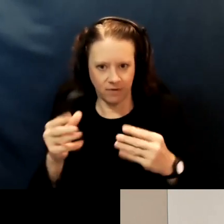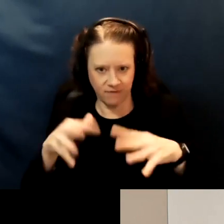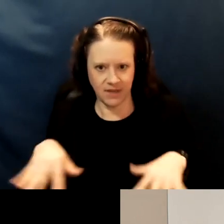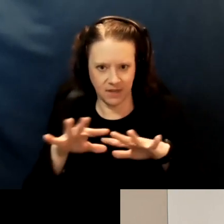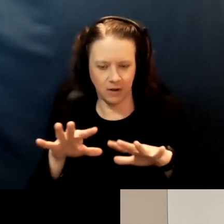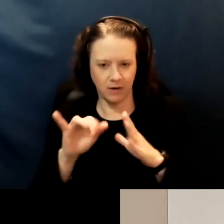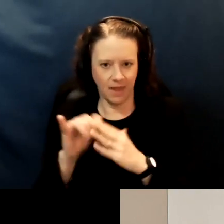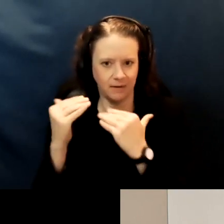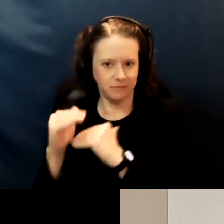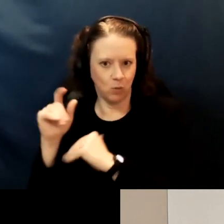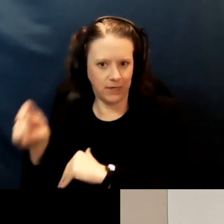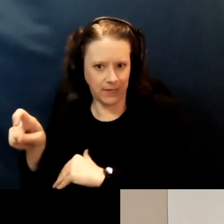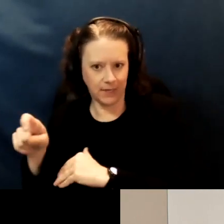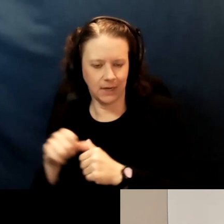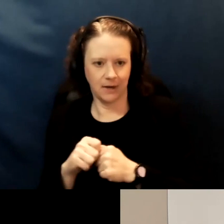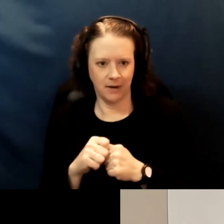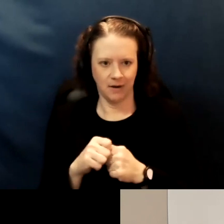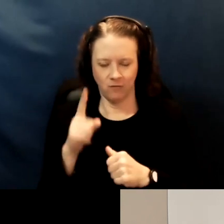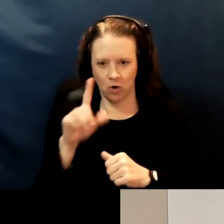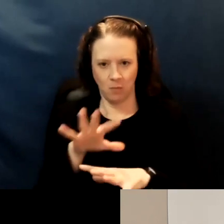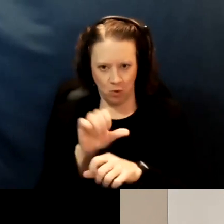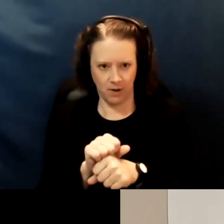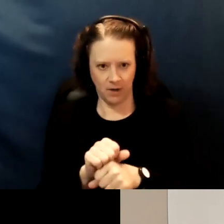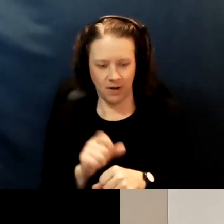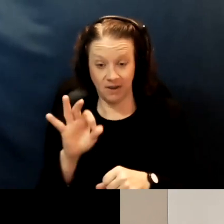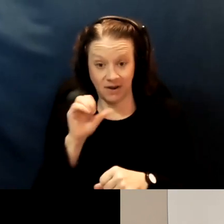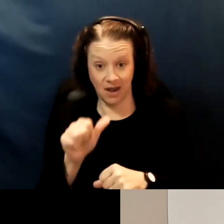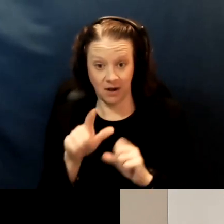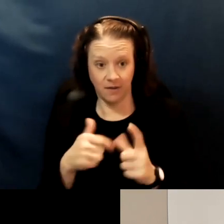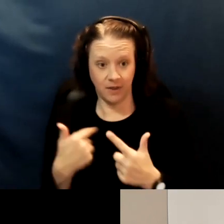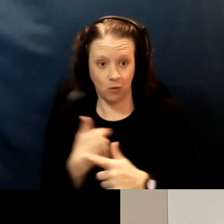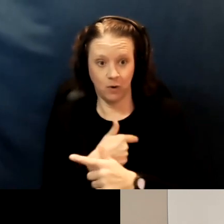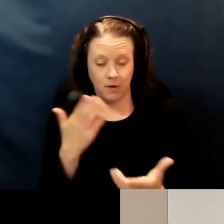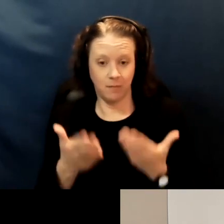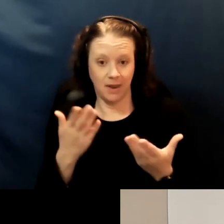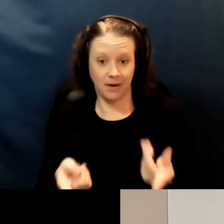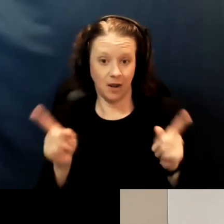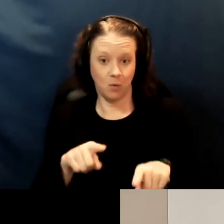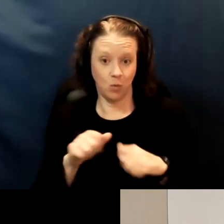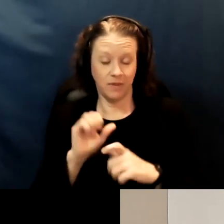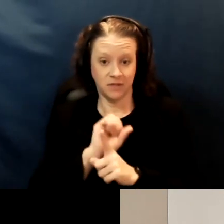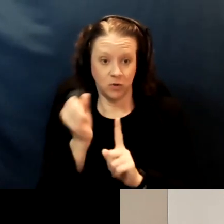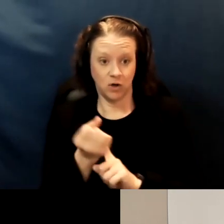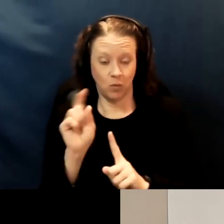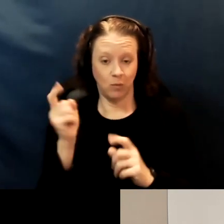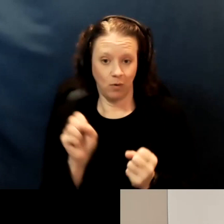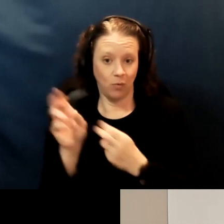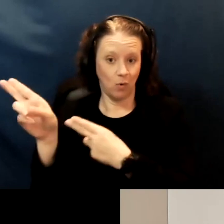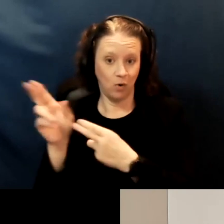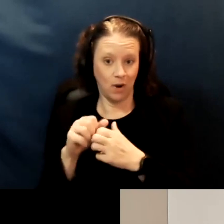that we have appointments for. Otherwise, we might end up with situation where we are throwing away doses at the end of the day,